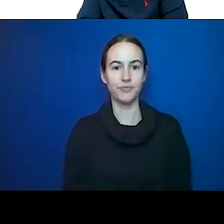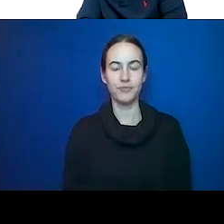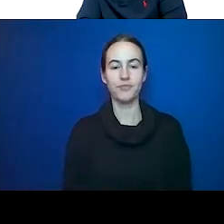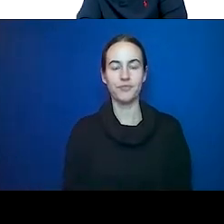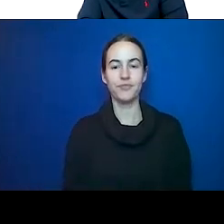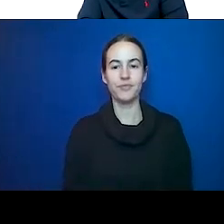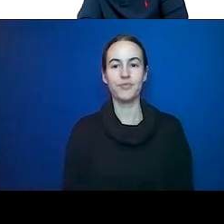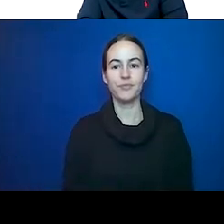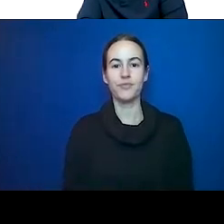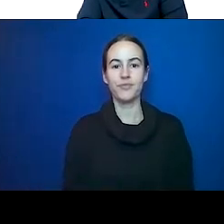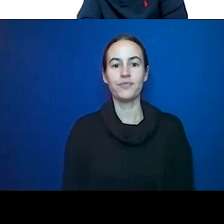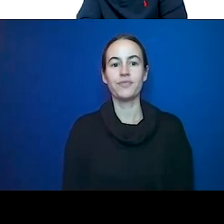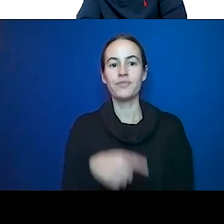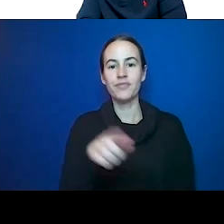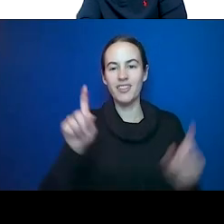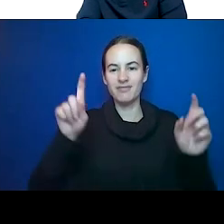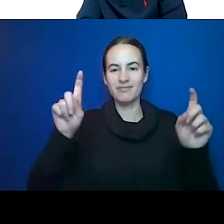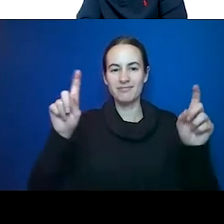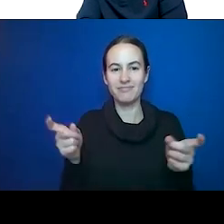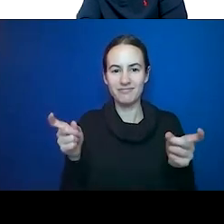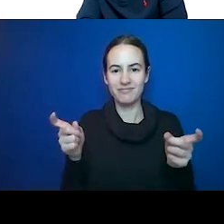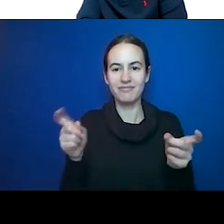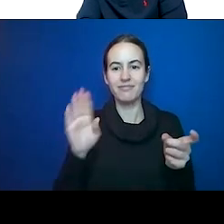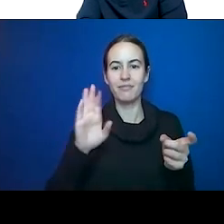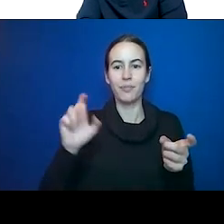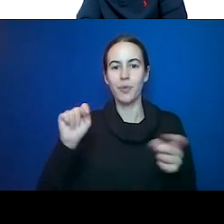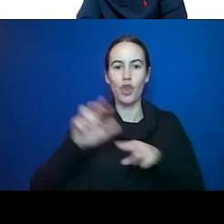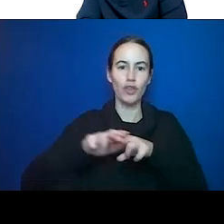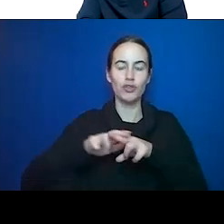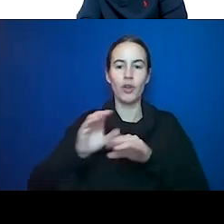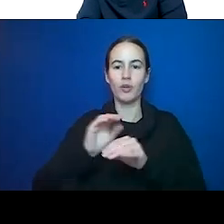bullet train with no brake. TOR is just a regulatory protein